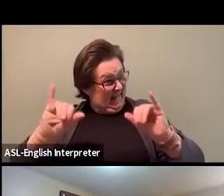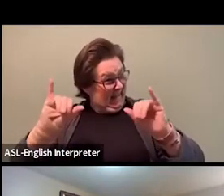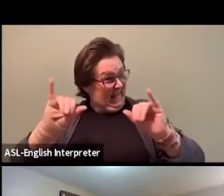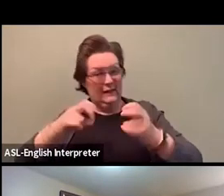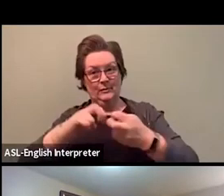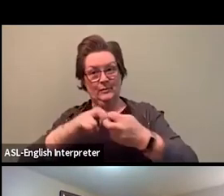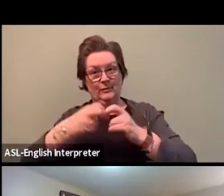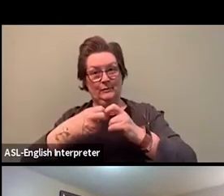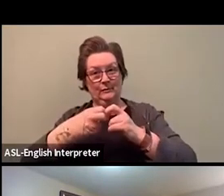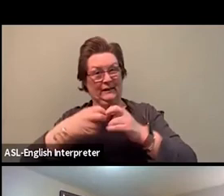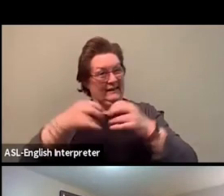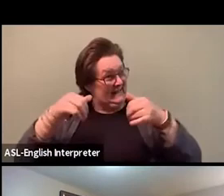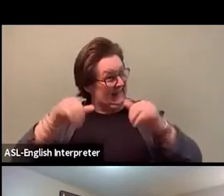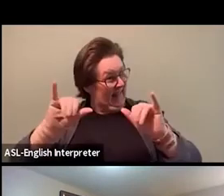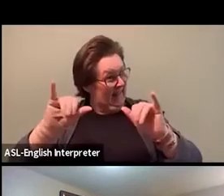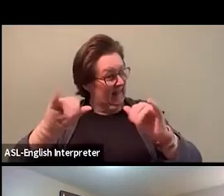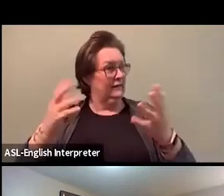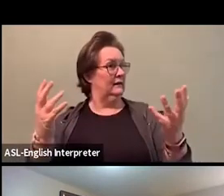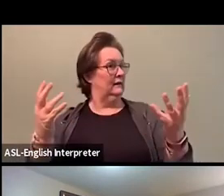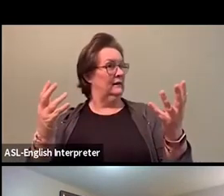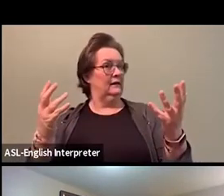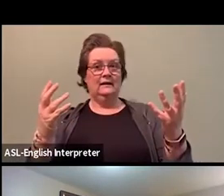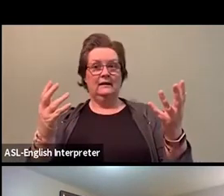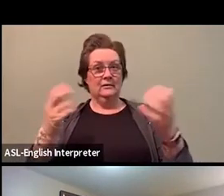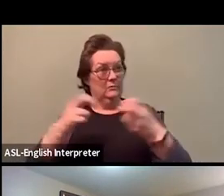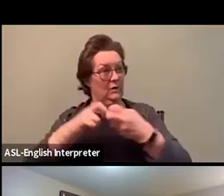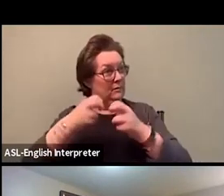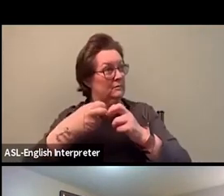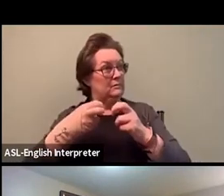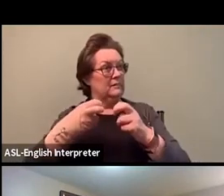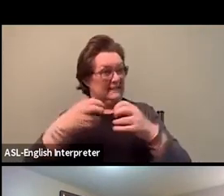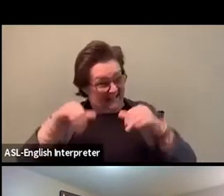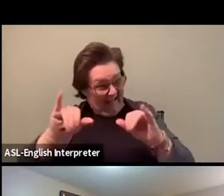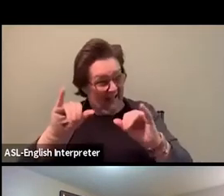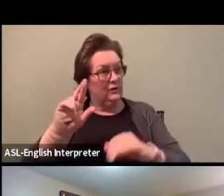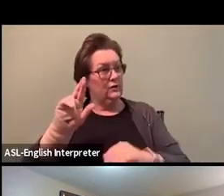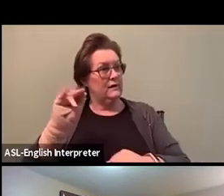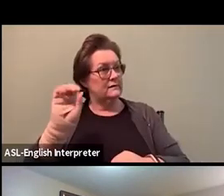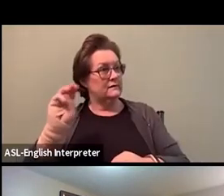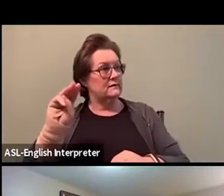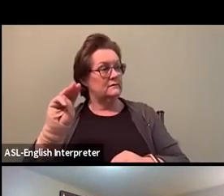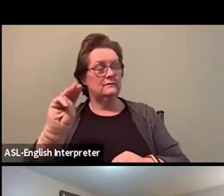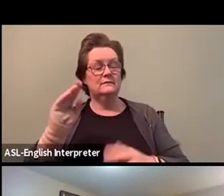having to scratch our heads about how we're gonna address anti-black racism in Ontario, right?